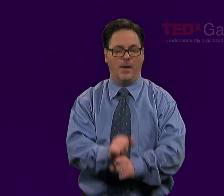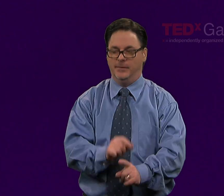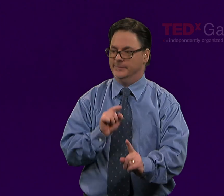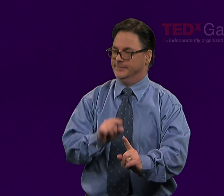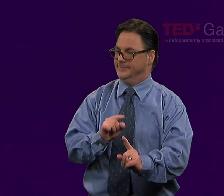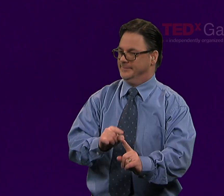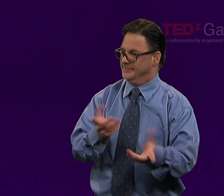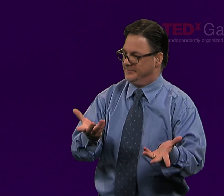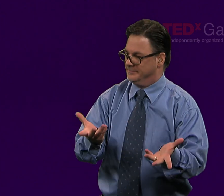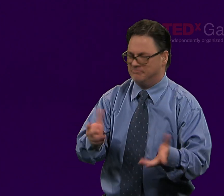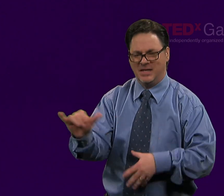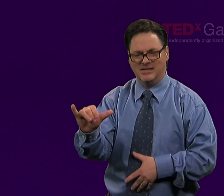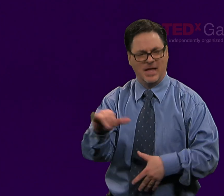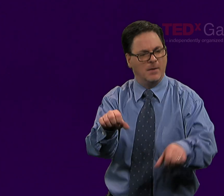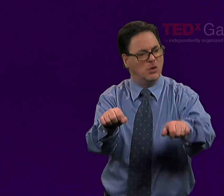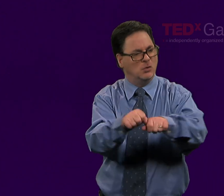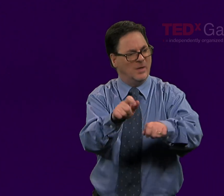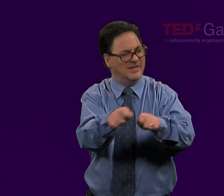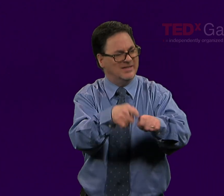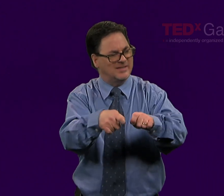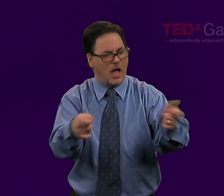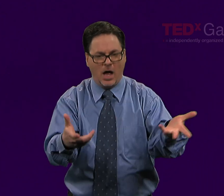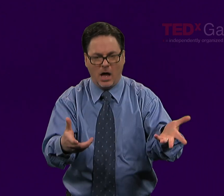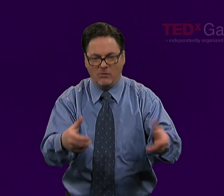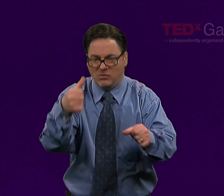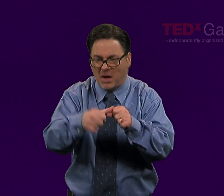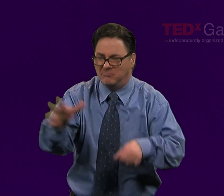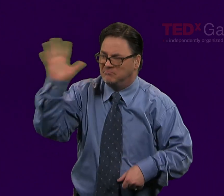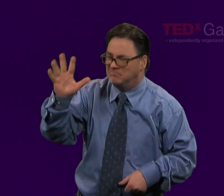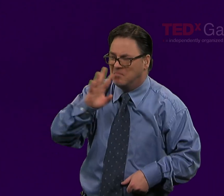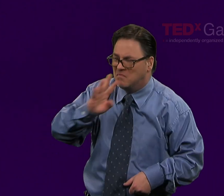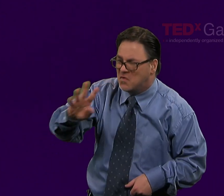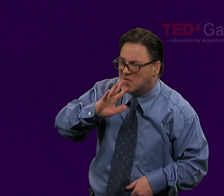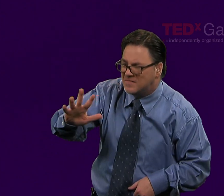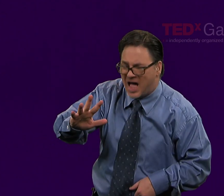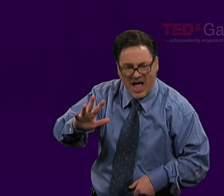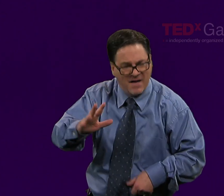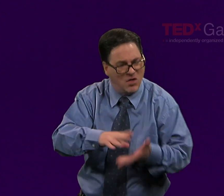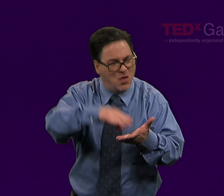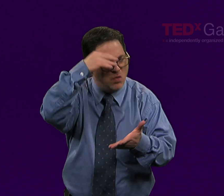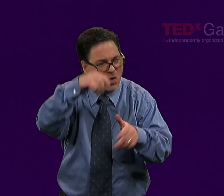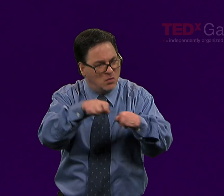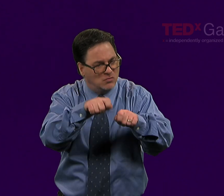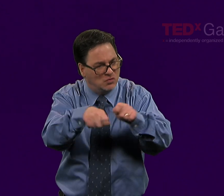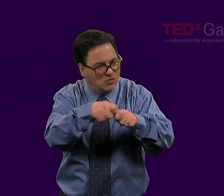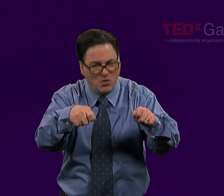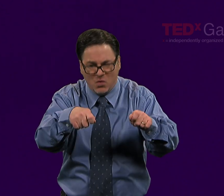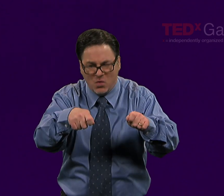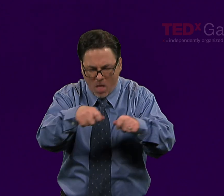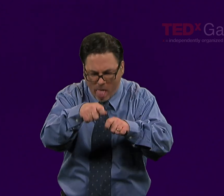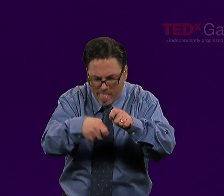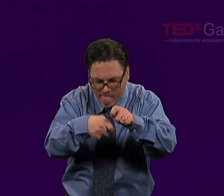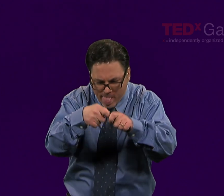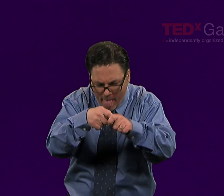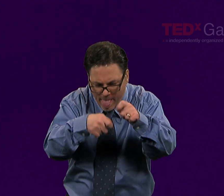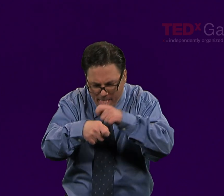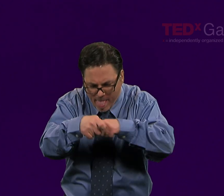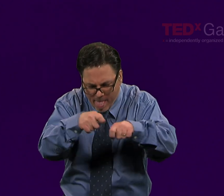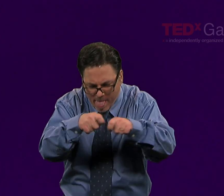the difference is habit. It's like tying your shoes. Remember when you were four or five, and first learning to tie your shoes?